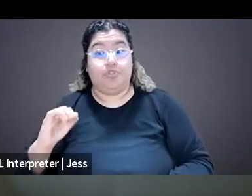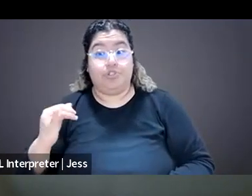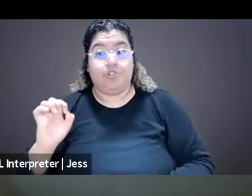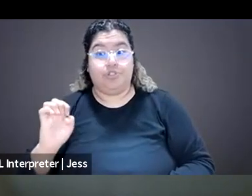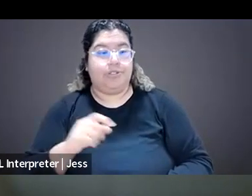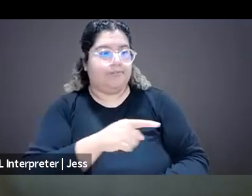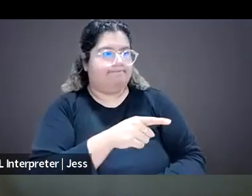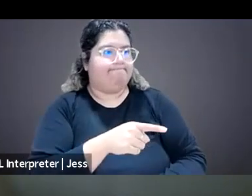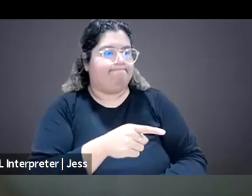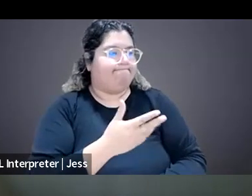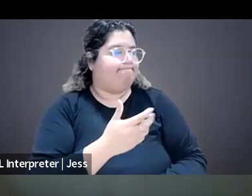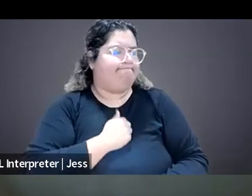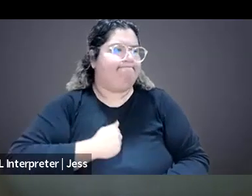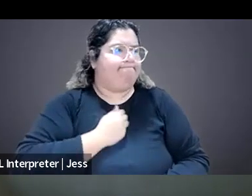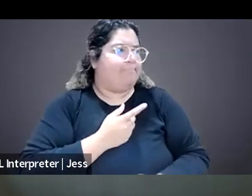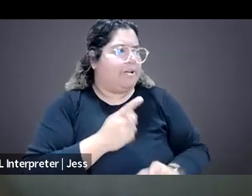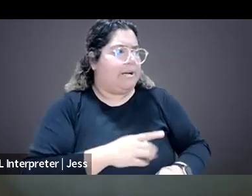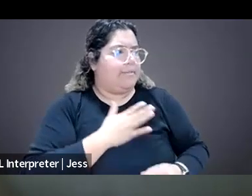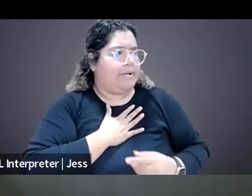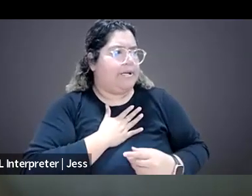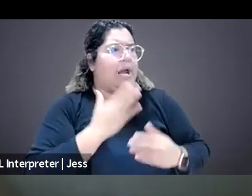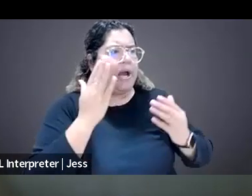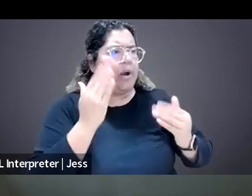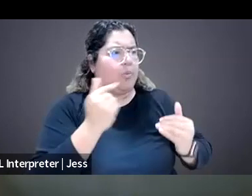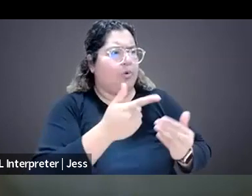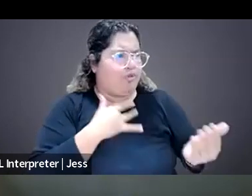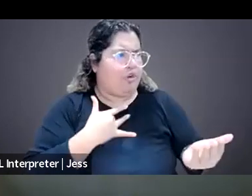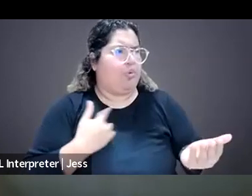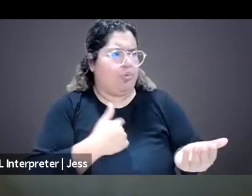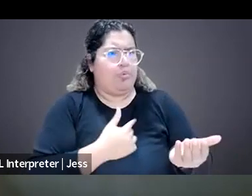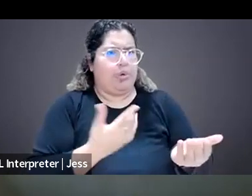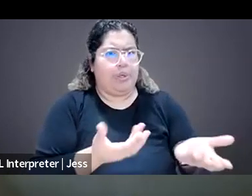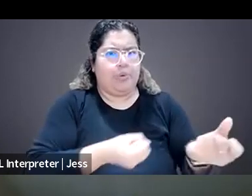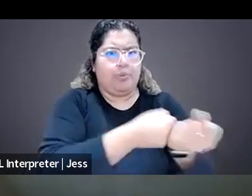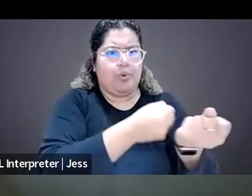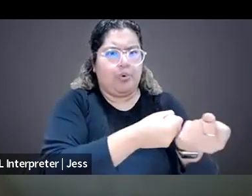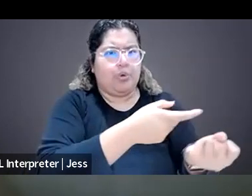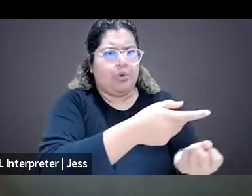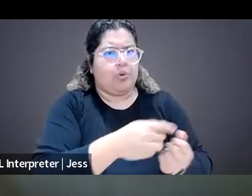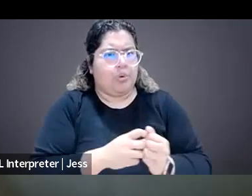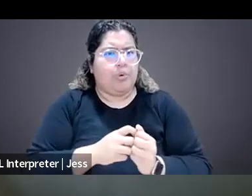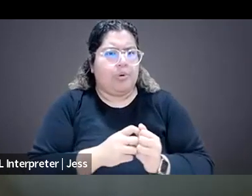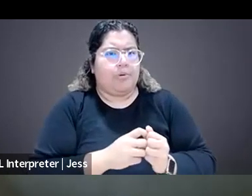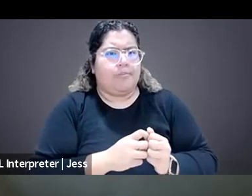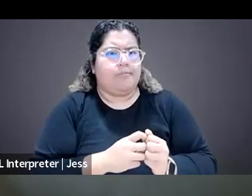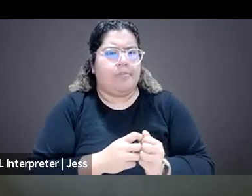and I always hope that you feel supported. I wanna touch on two things that you both mentioned